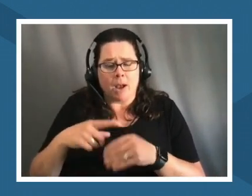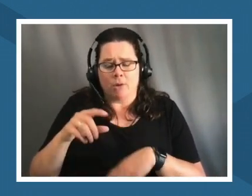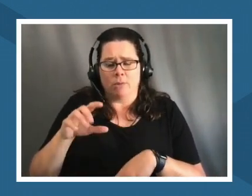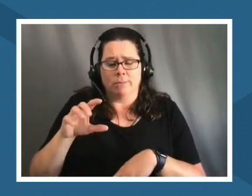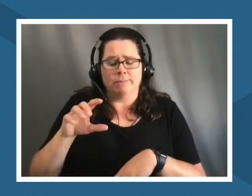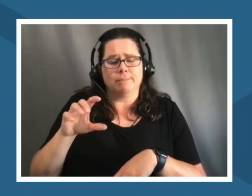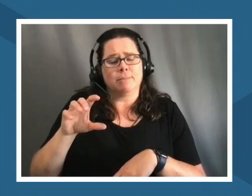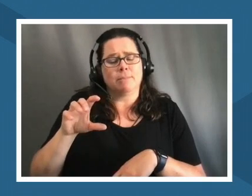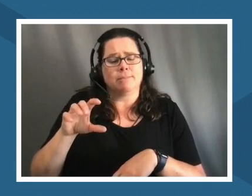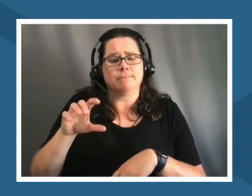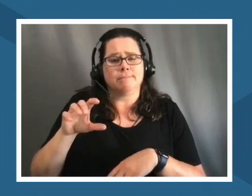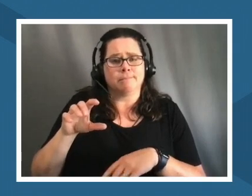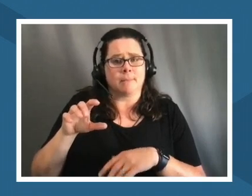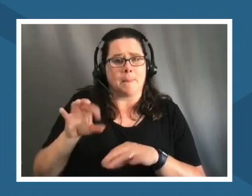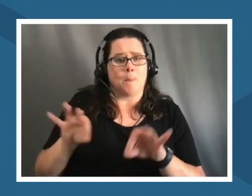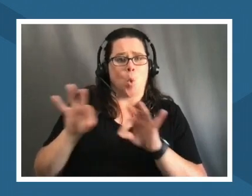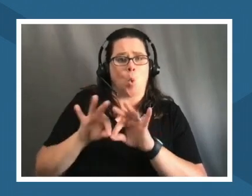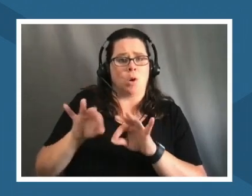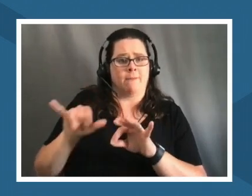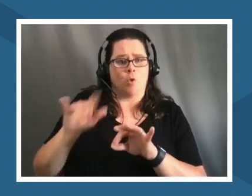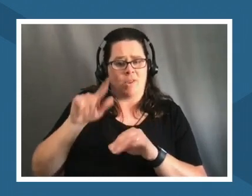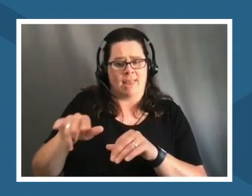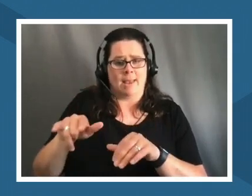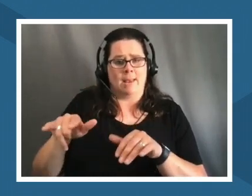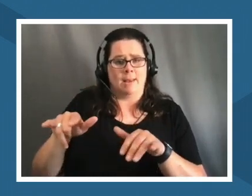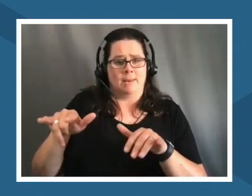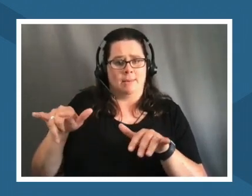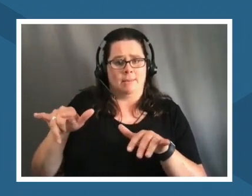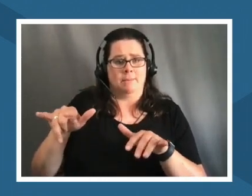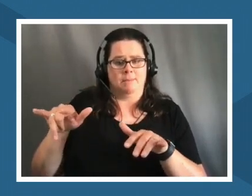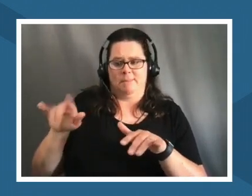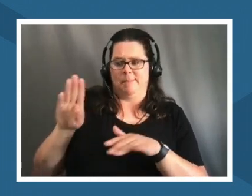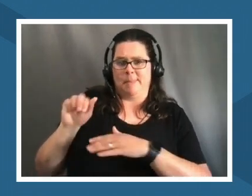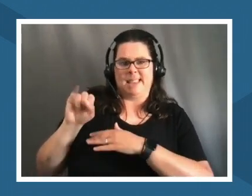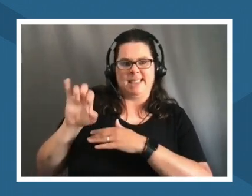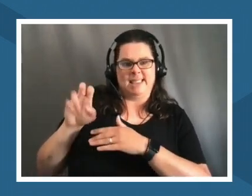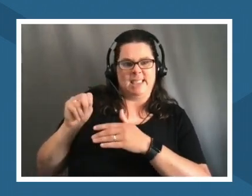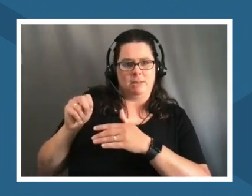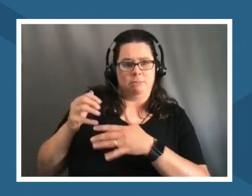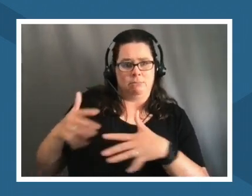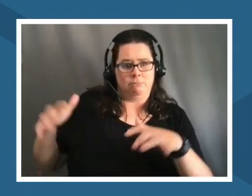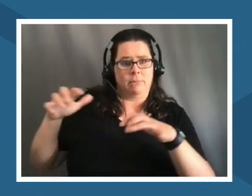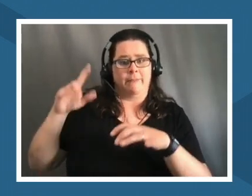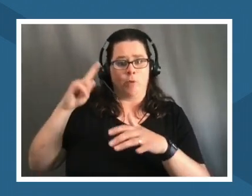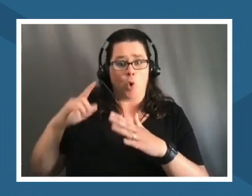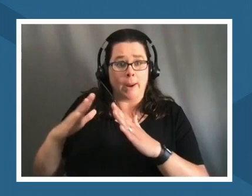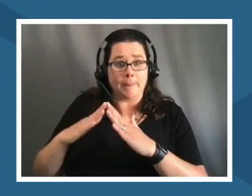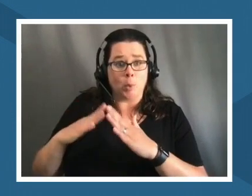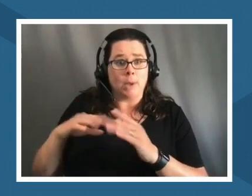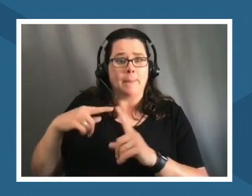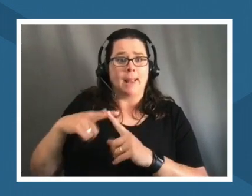health of not only the salt river but the community as well